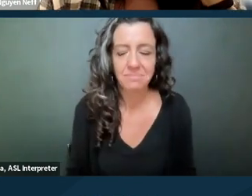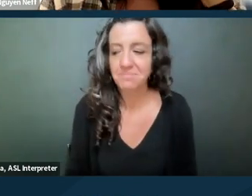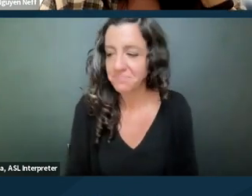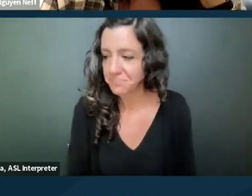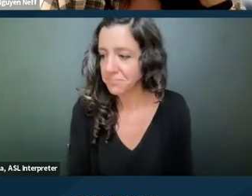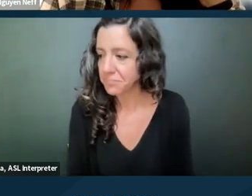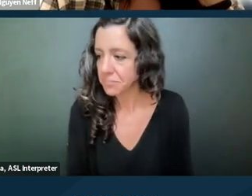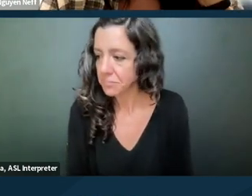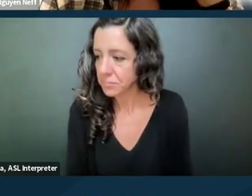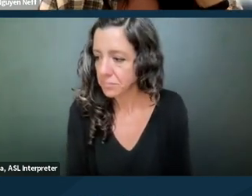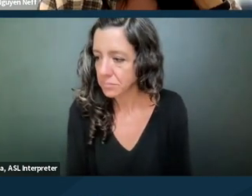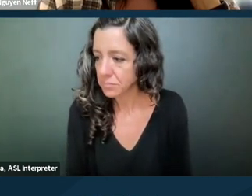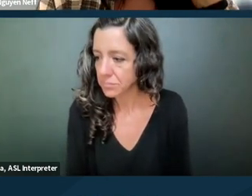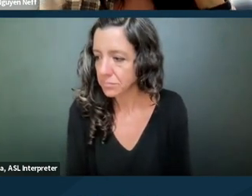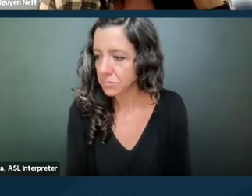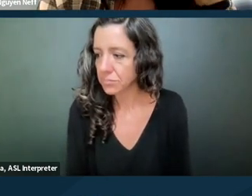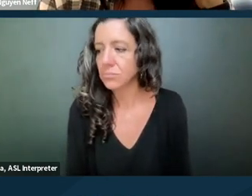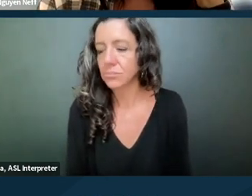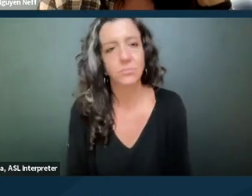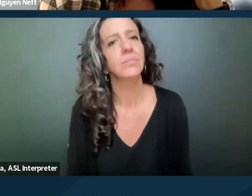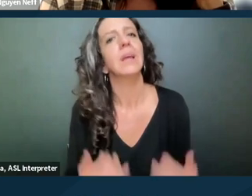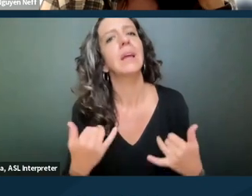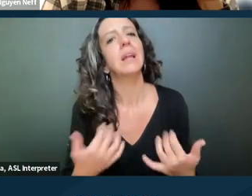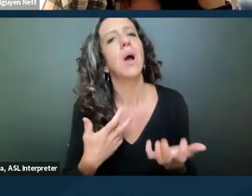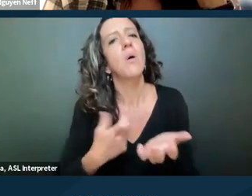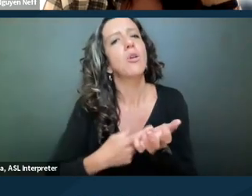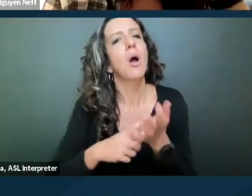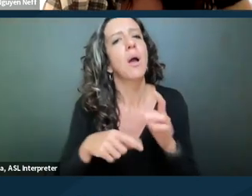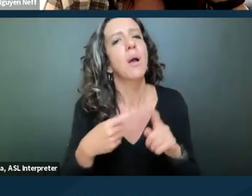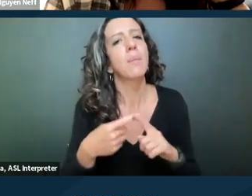Okay, so now we're gonna talk more about preclusion.